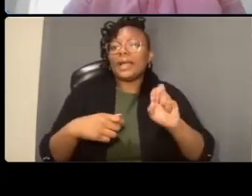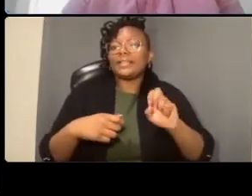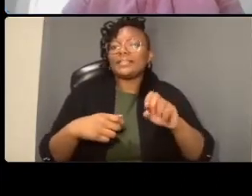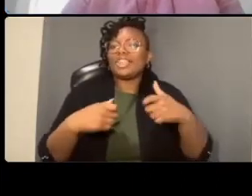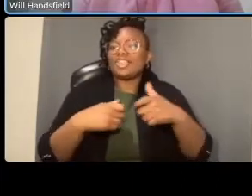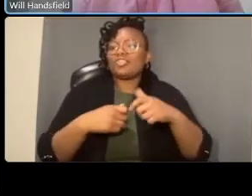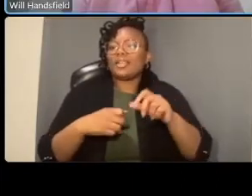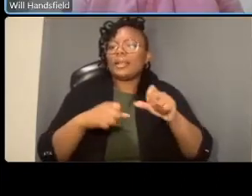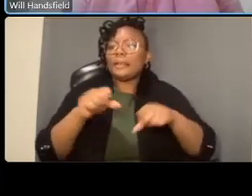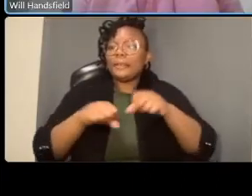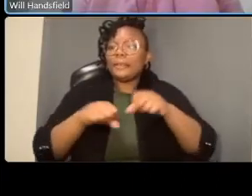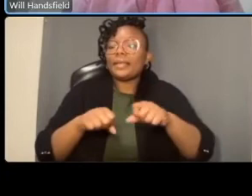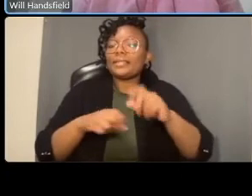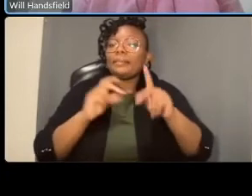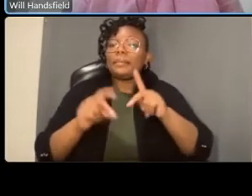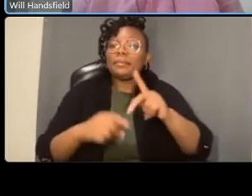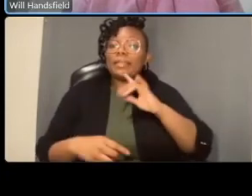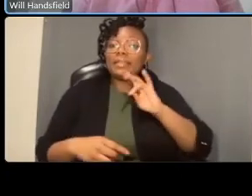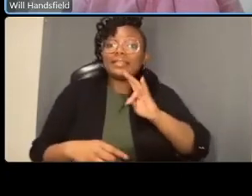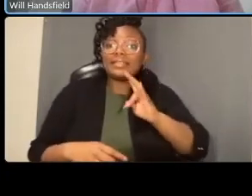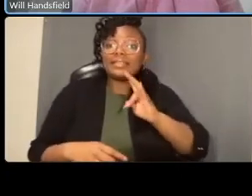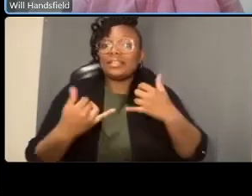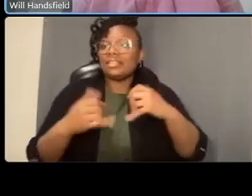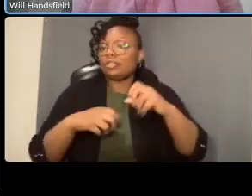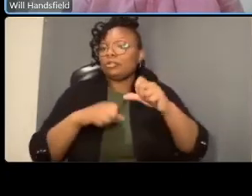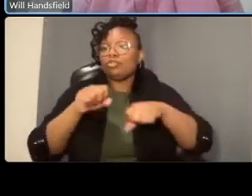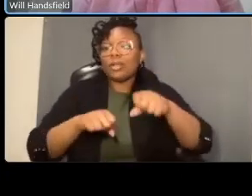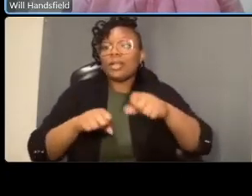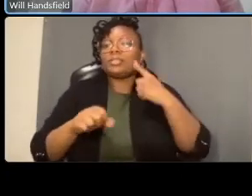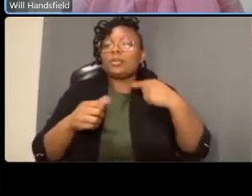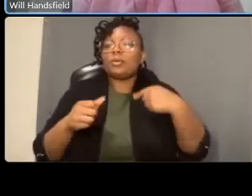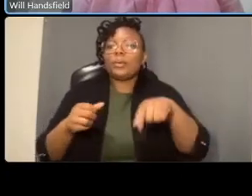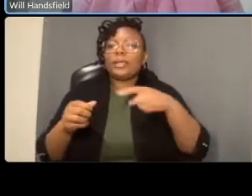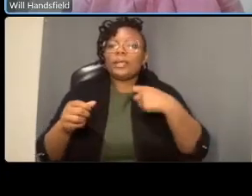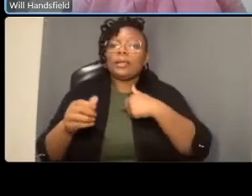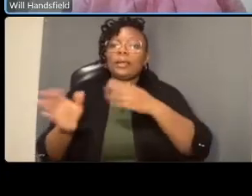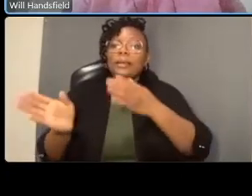i i am which i'm pretty comfortable riding in any conditions on most of roads that aren't freeways